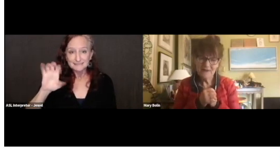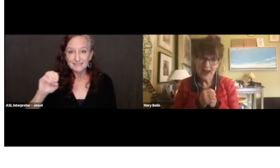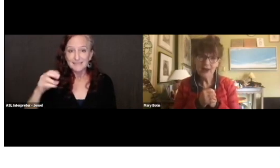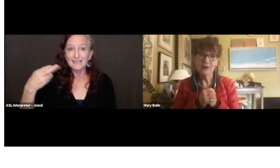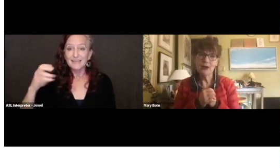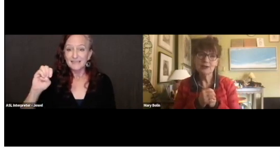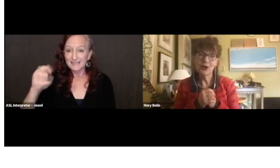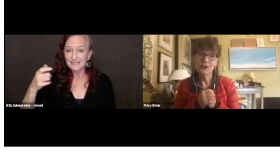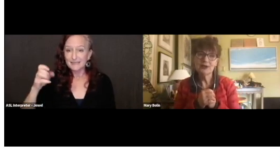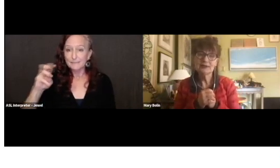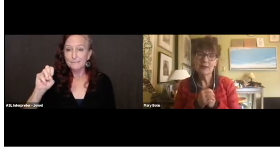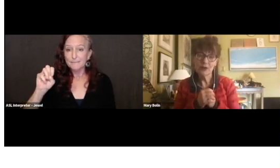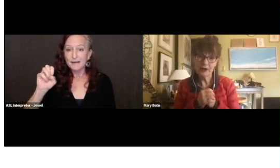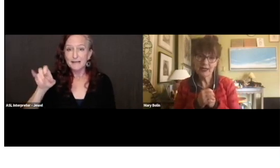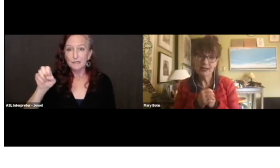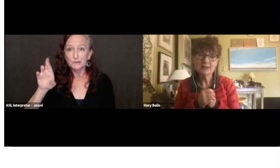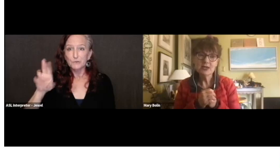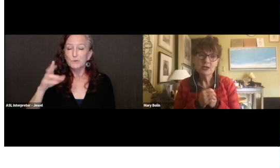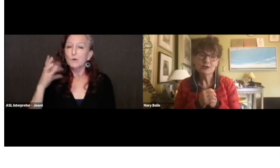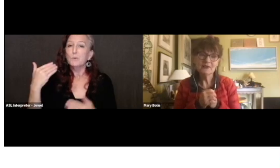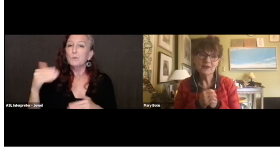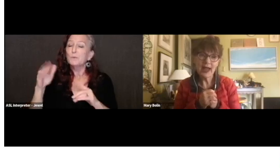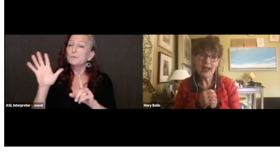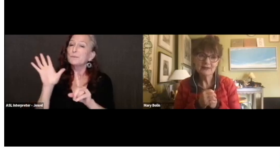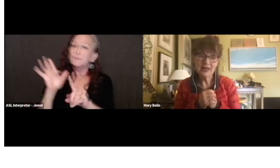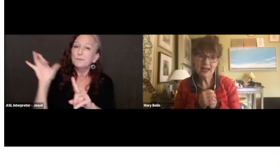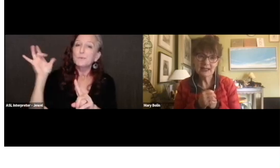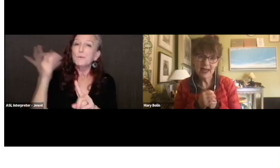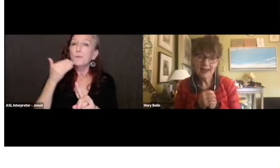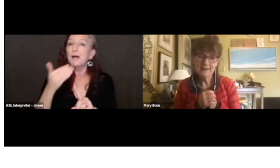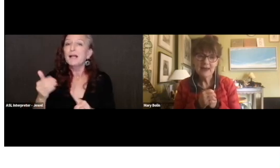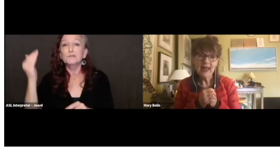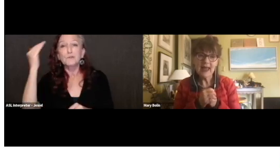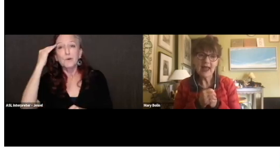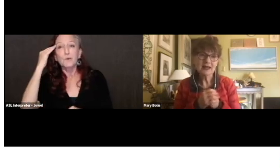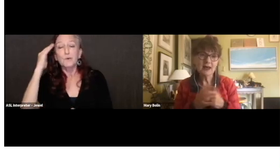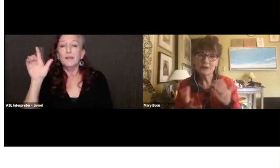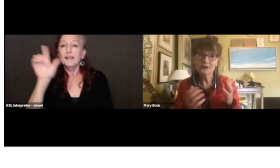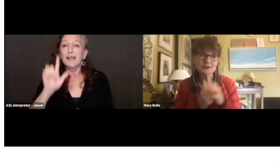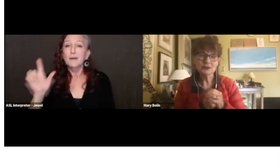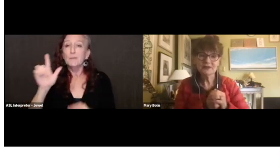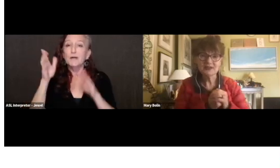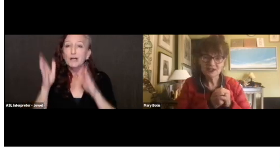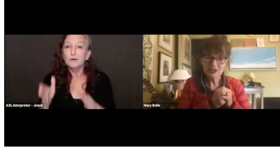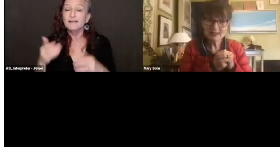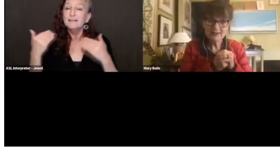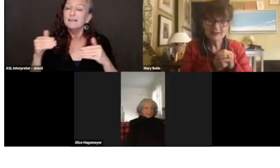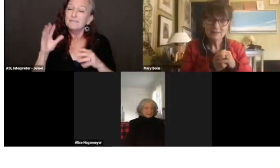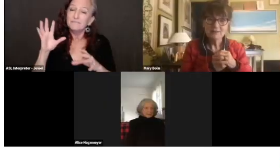very well-known librarian who's been very active in ALA and other sorts of initiatives.